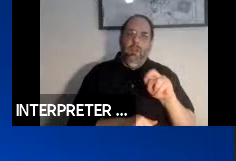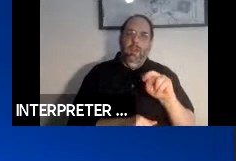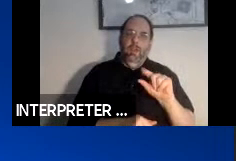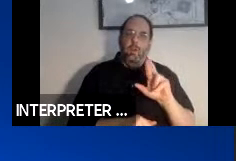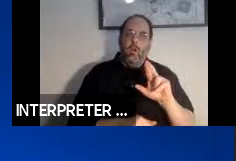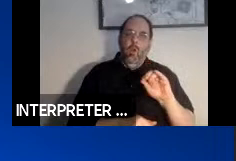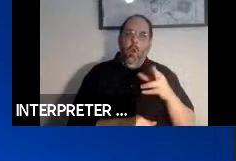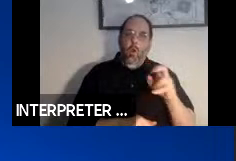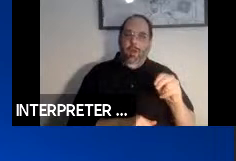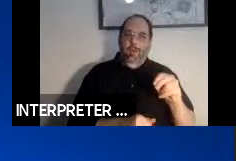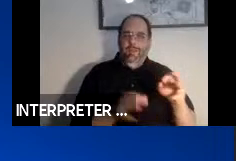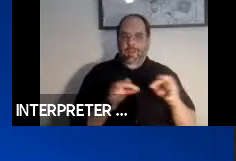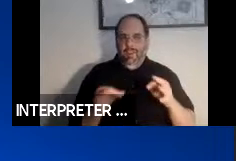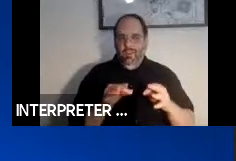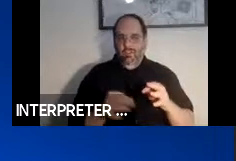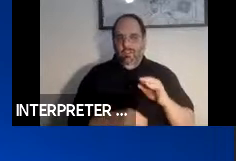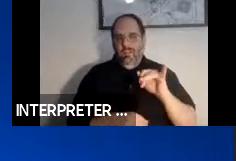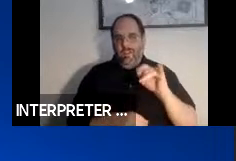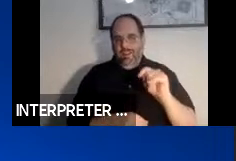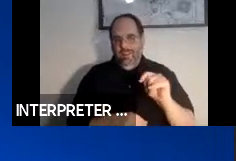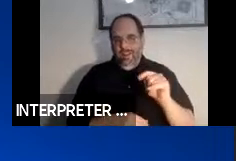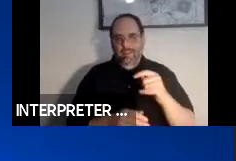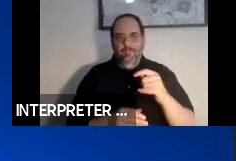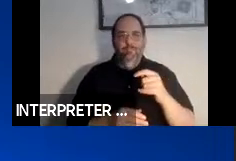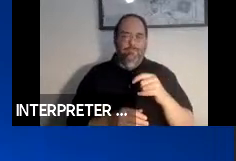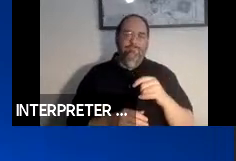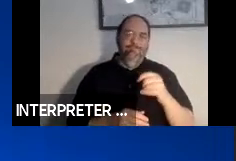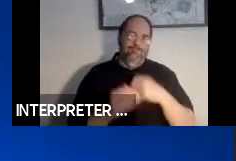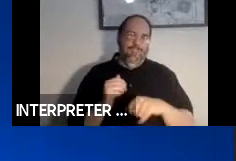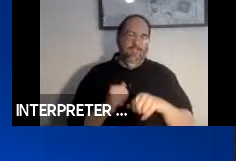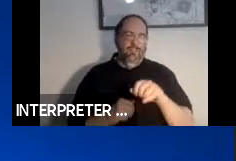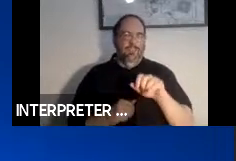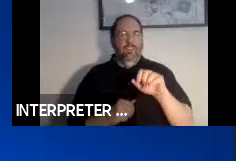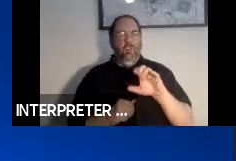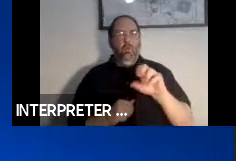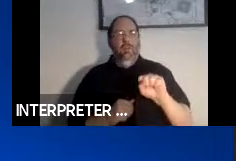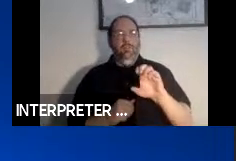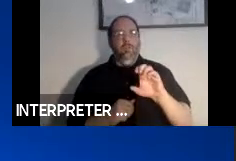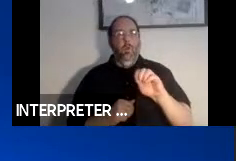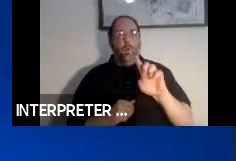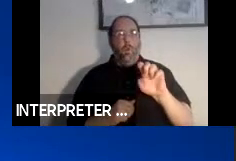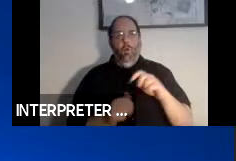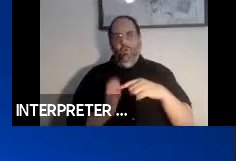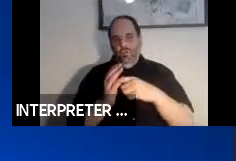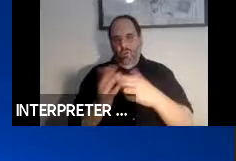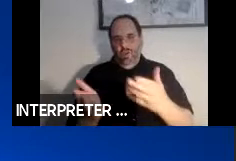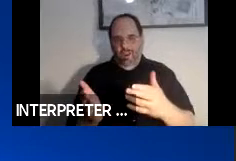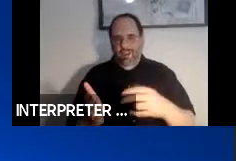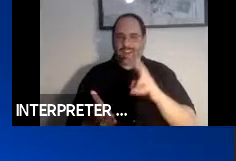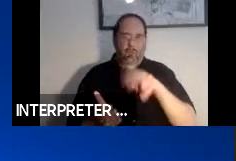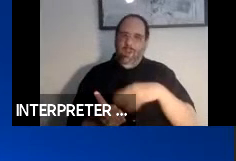technology. 40 USC 1101. And, I am not going to read this whole definition. But you know,